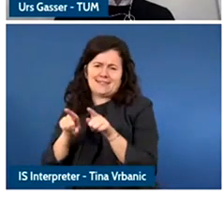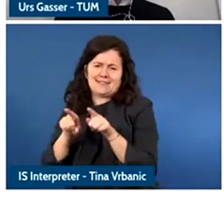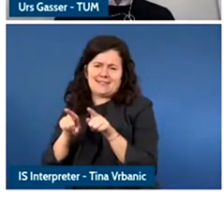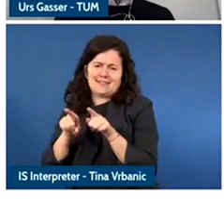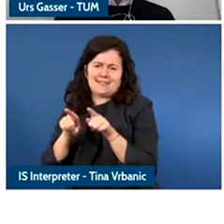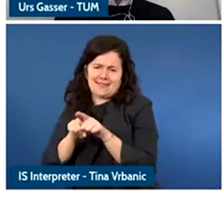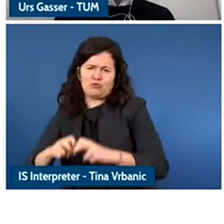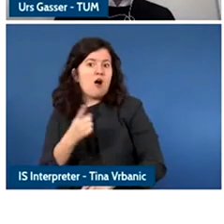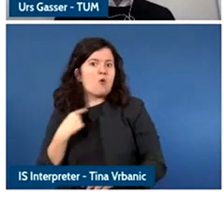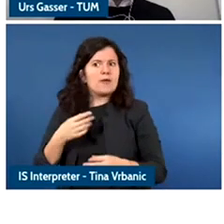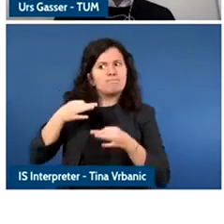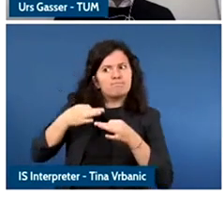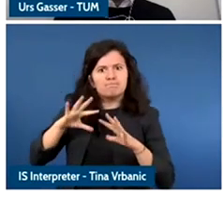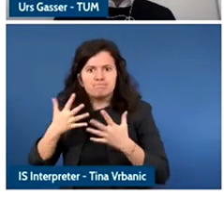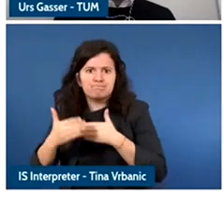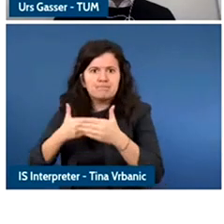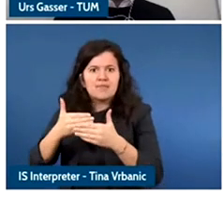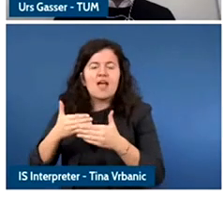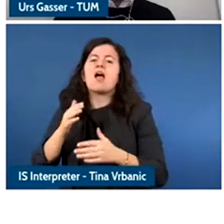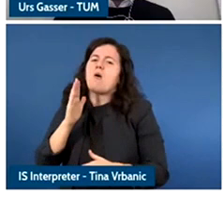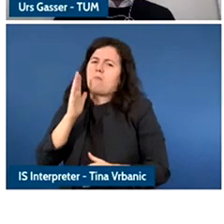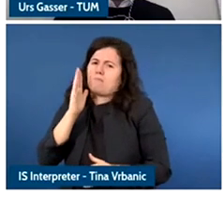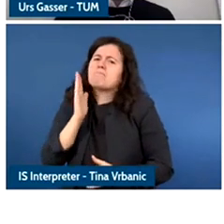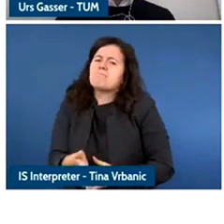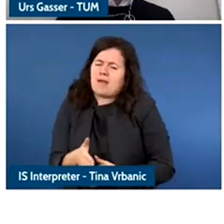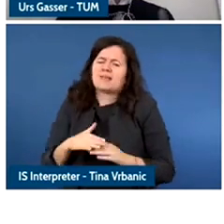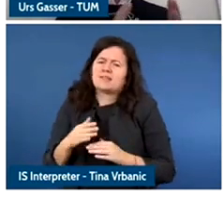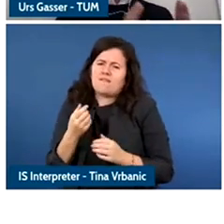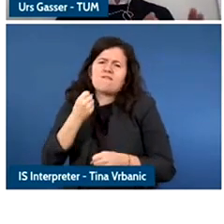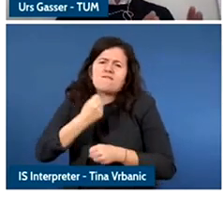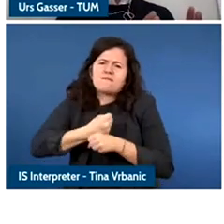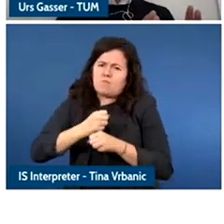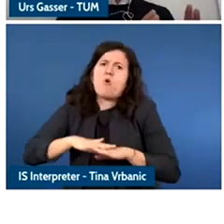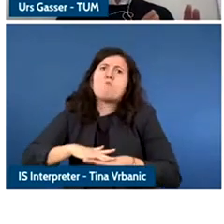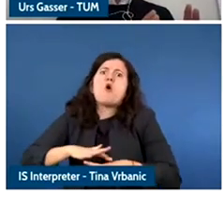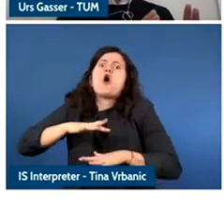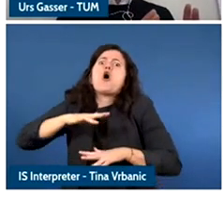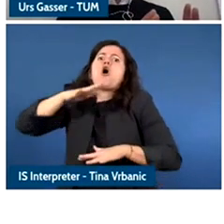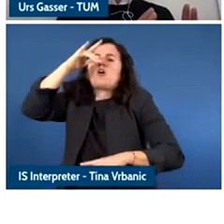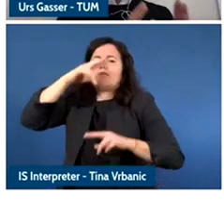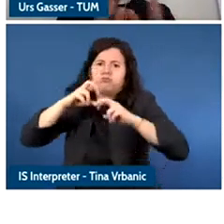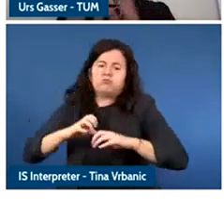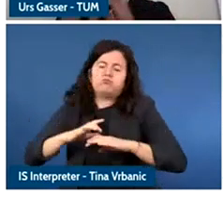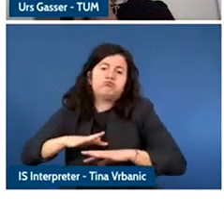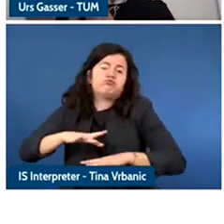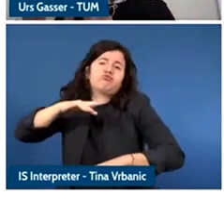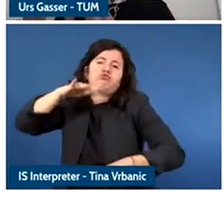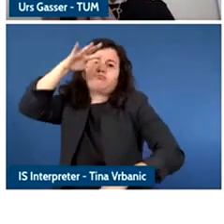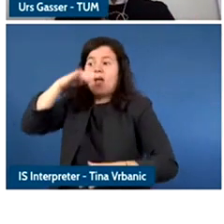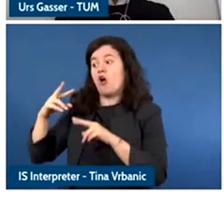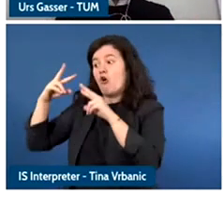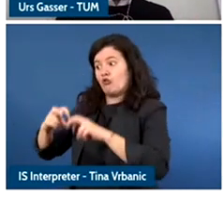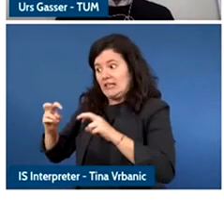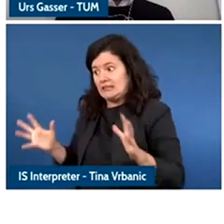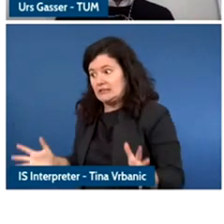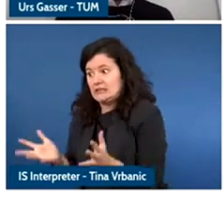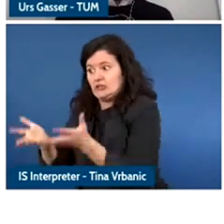build robust interfaces between the world of research and the one and policy